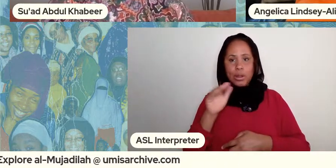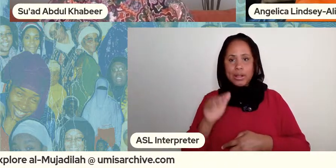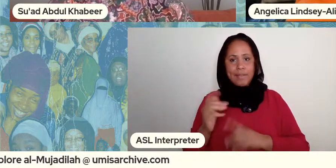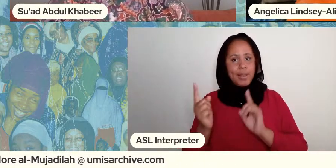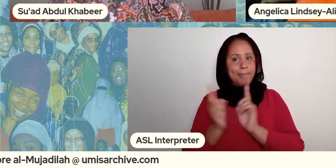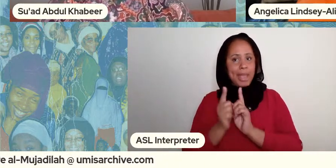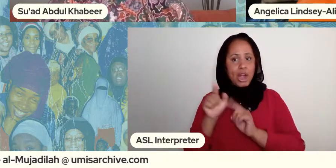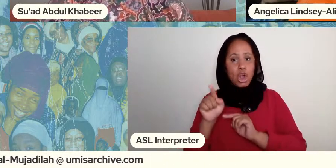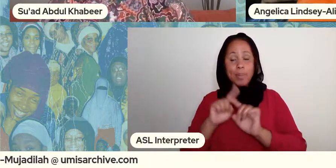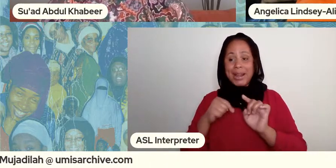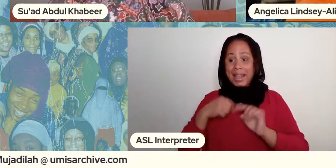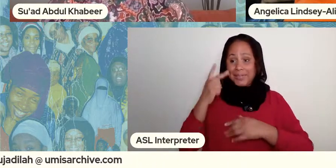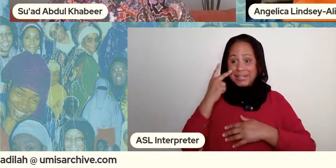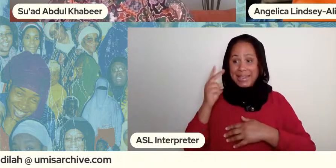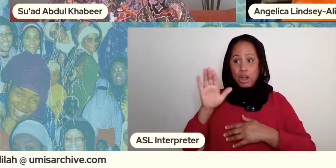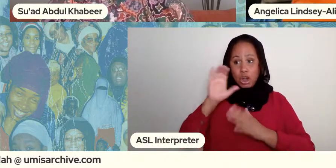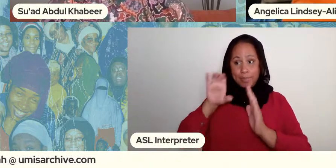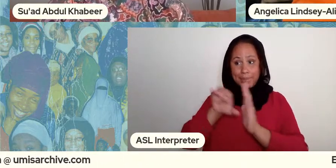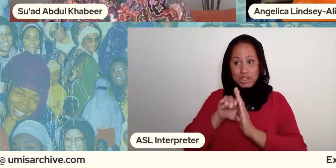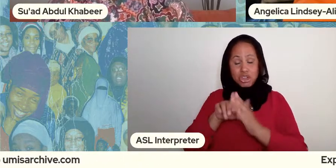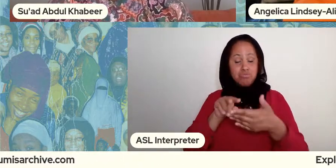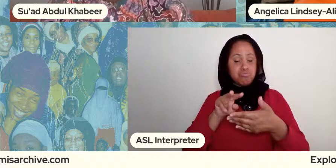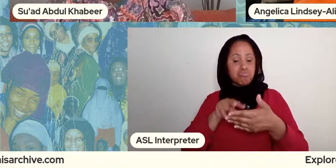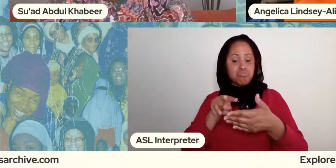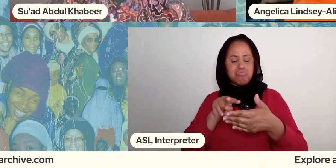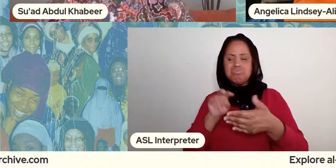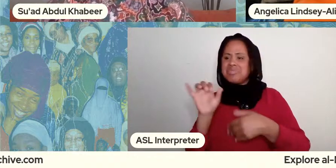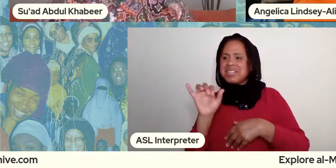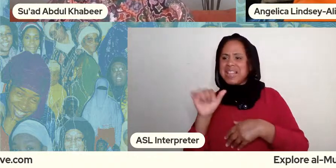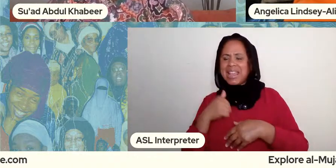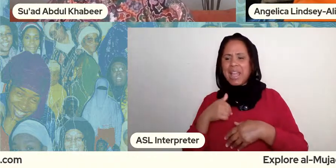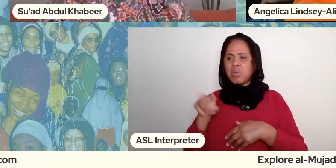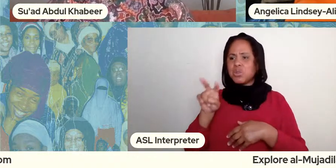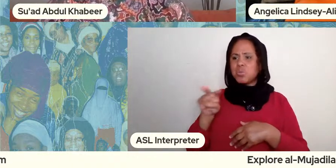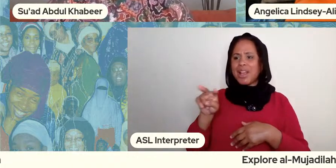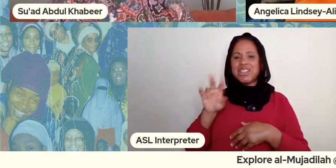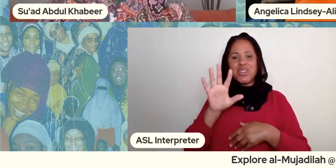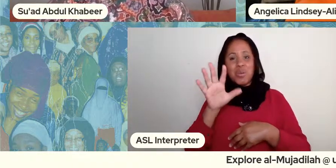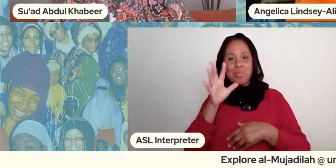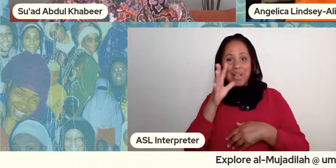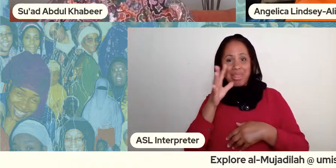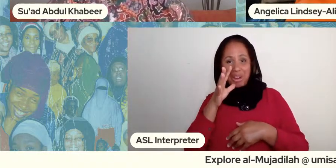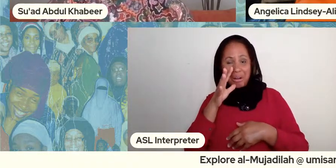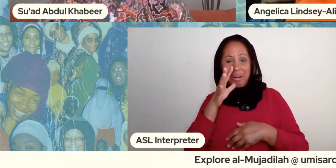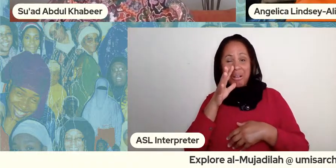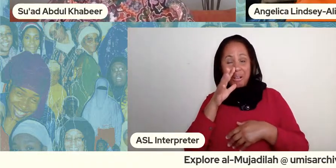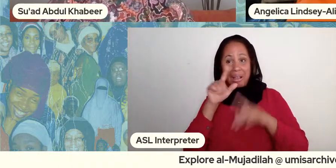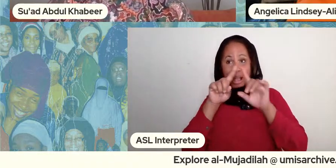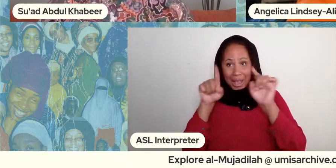and it was as if i was watching your mother on the screen and it just it moves you because you think